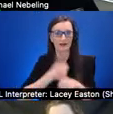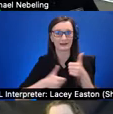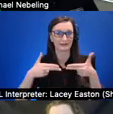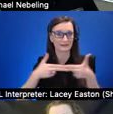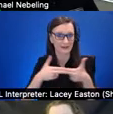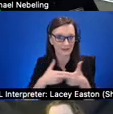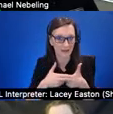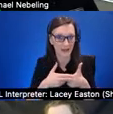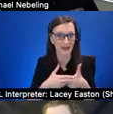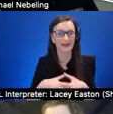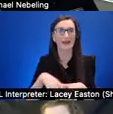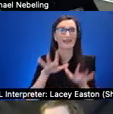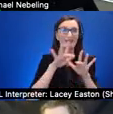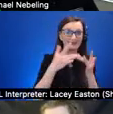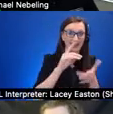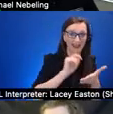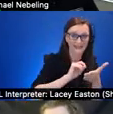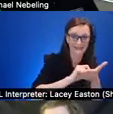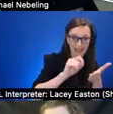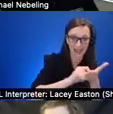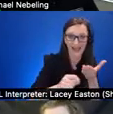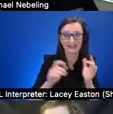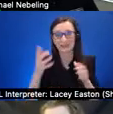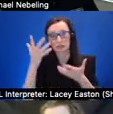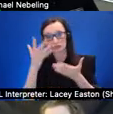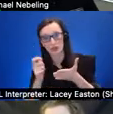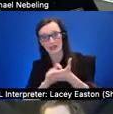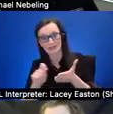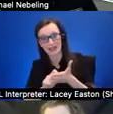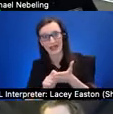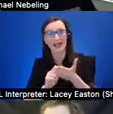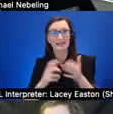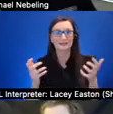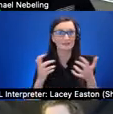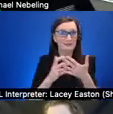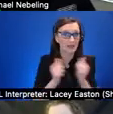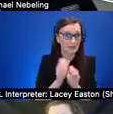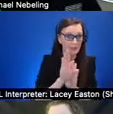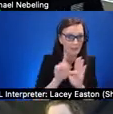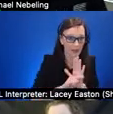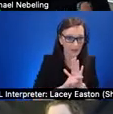so really thinking through what our options are in terms of cohesive design utilizing the